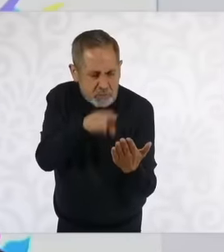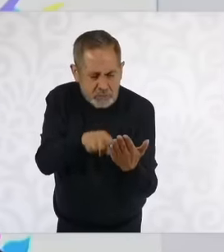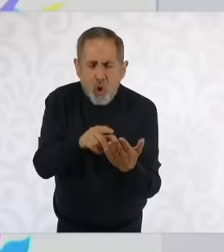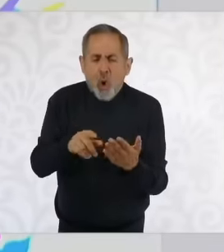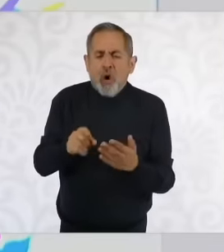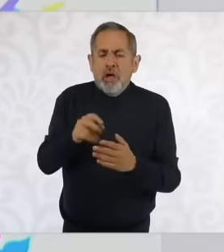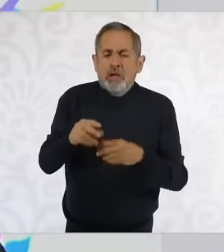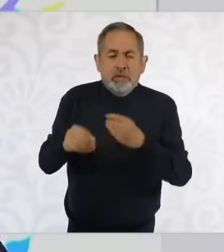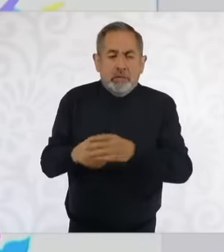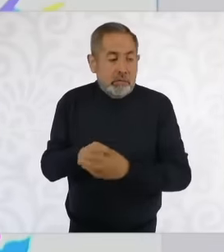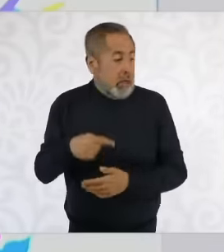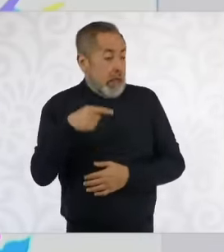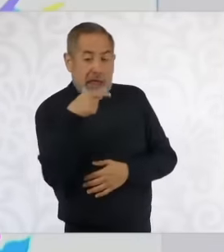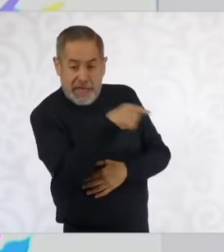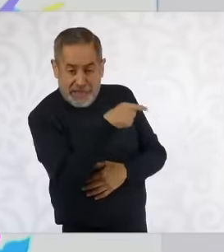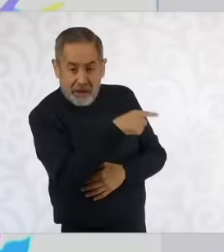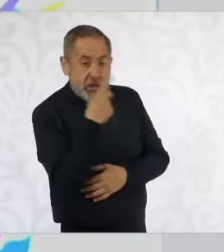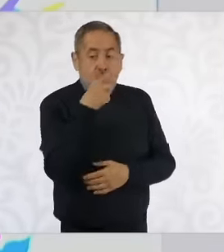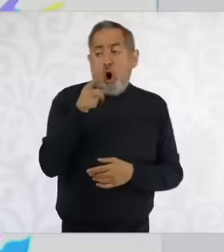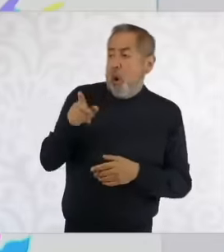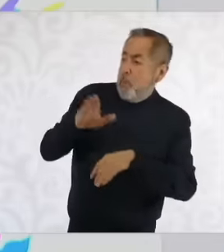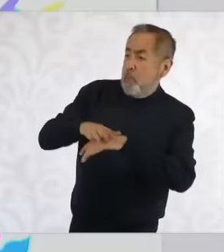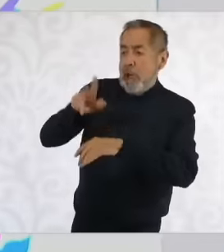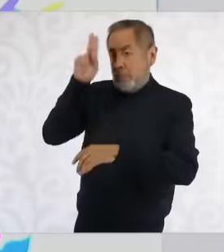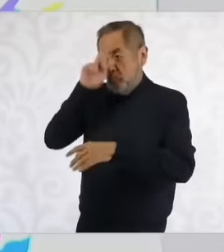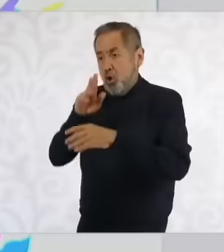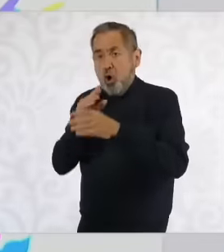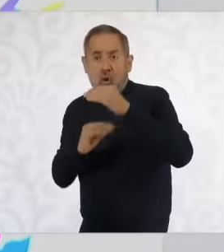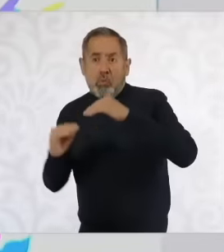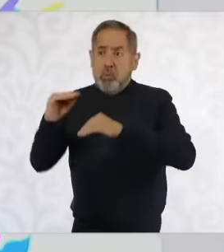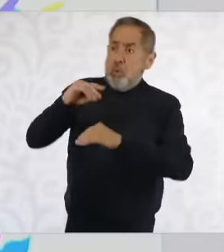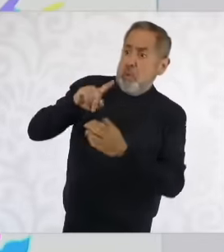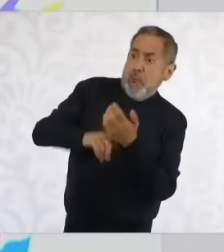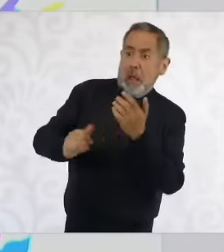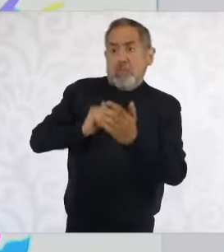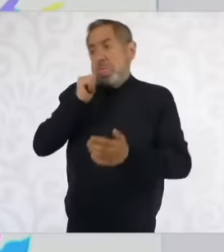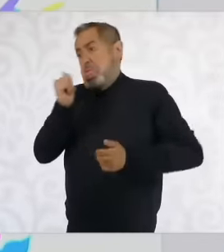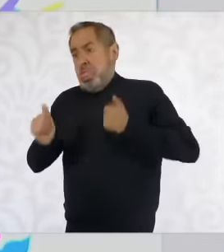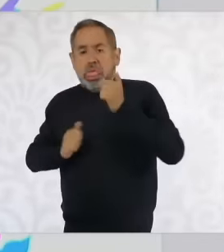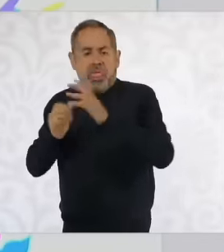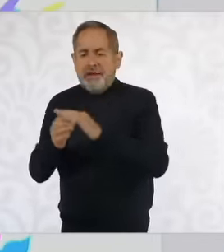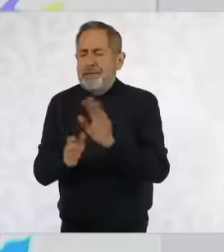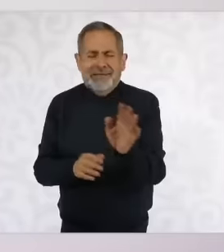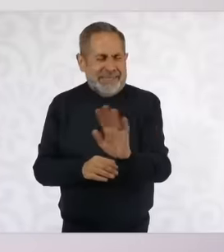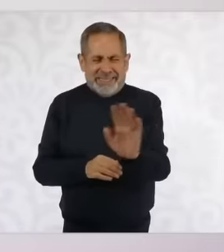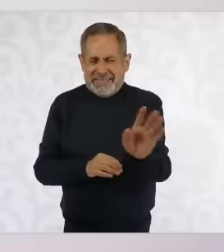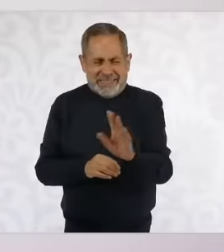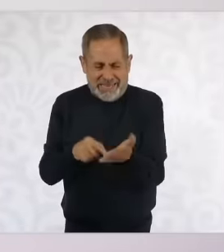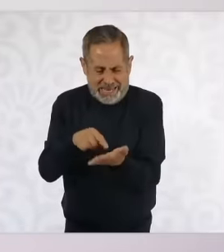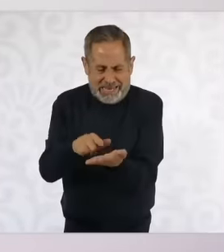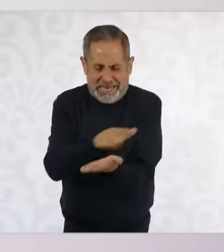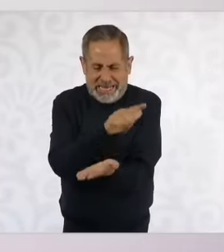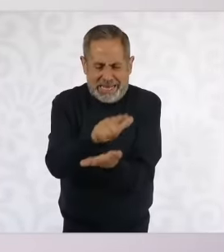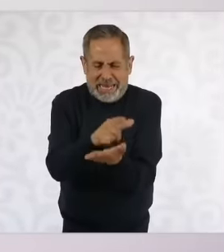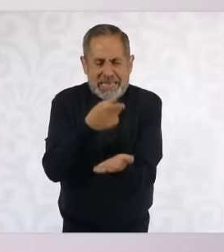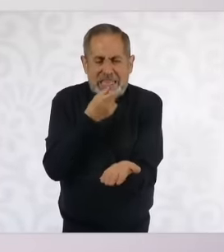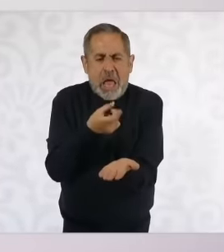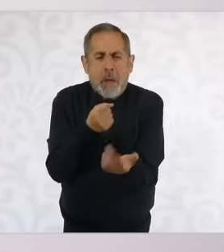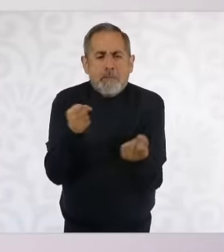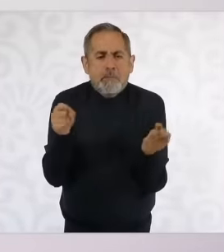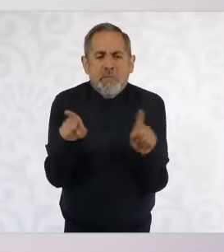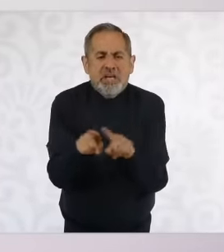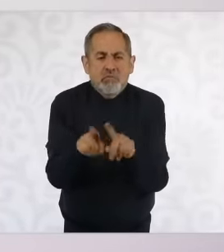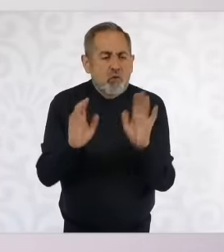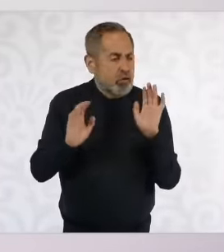they talk about overrepresentation What the law says was not followed there are elections